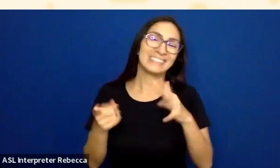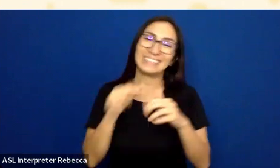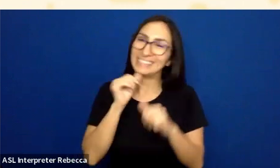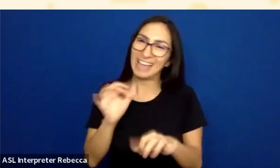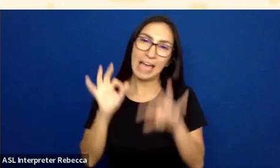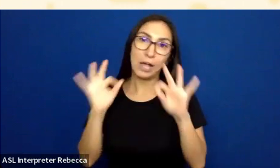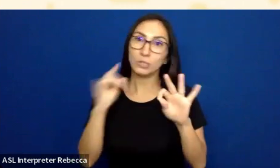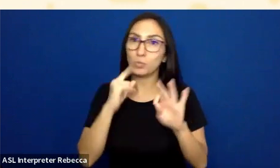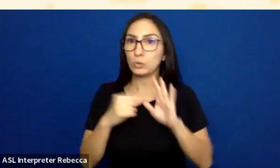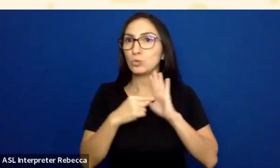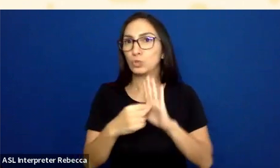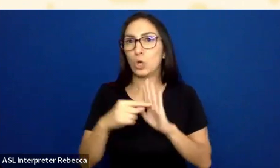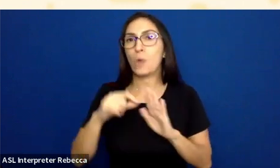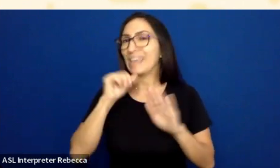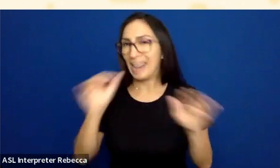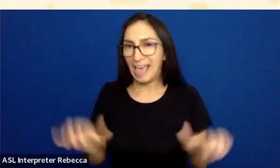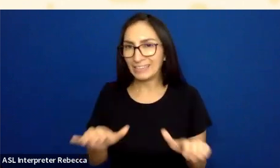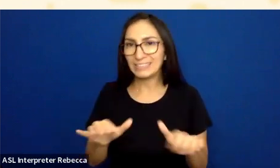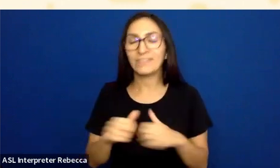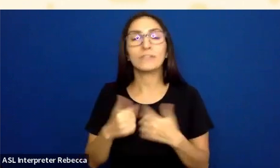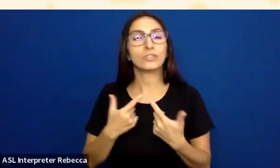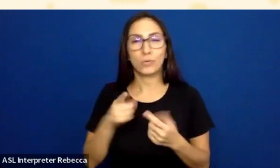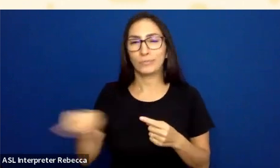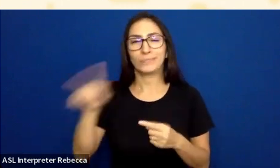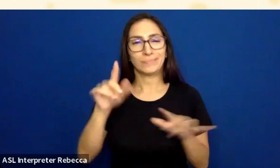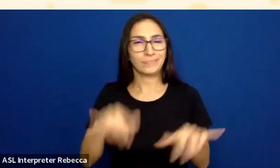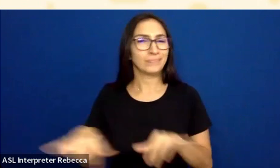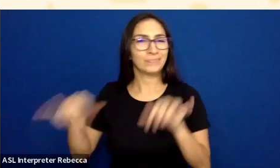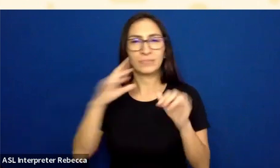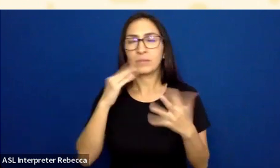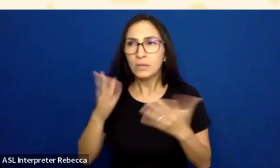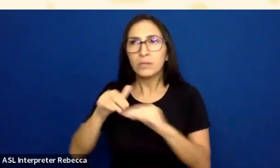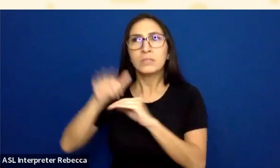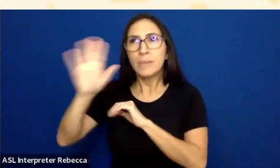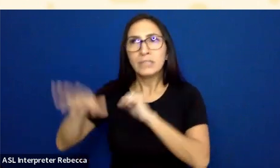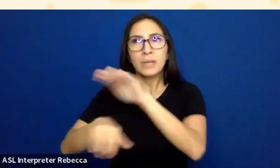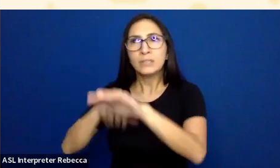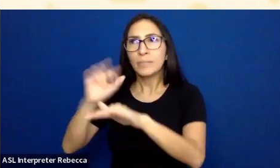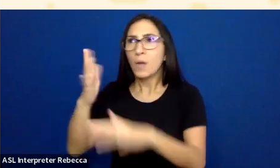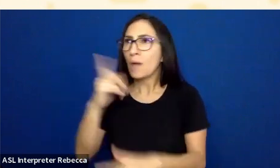I'm sure all of us have had this situation where we were, like, Why can't I submit this thing? Why can't I click this button? And then you realize,